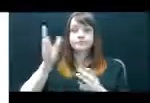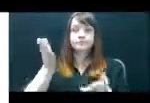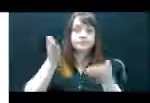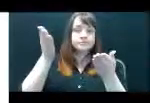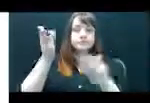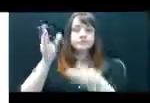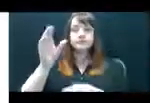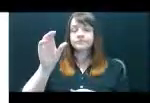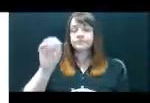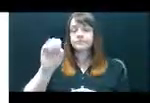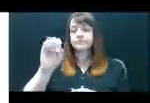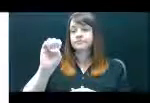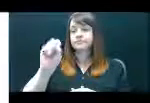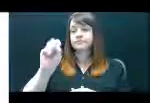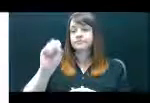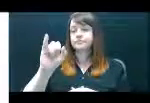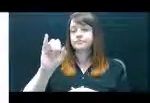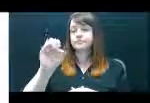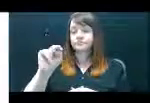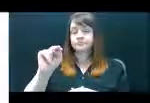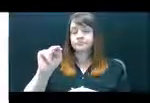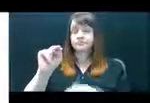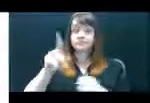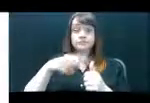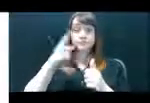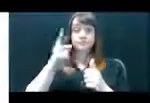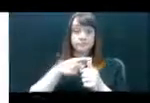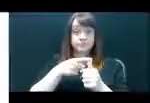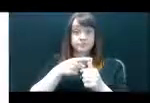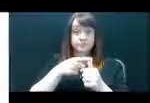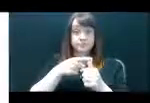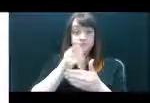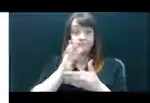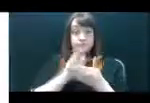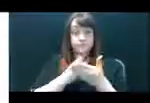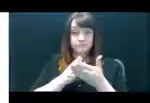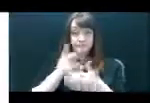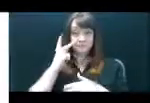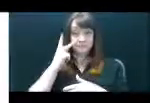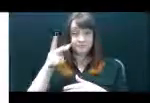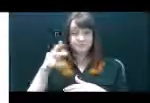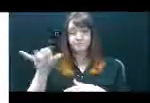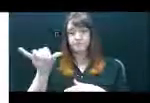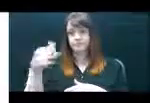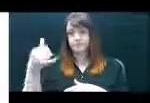The first field in this section, which is highlighted in yellow above and enlarged in